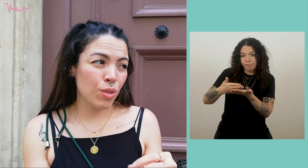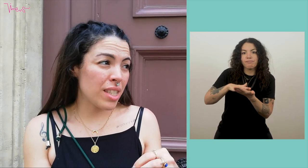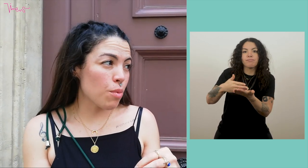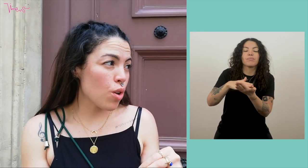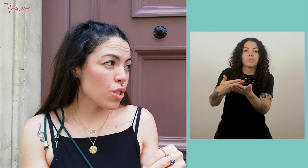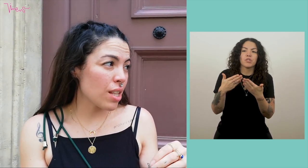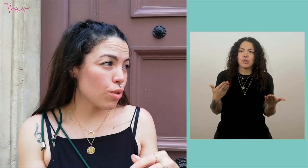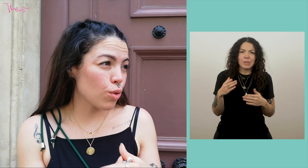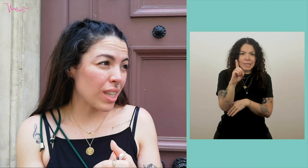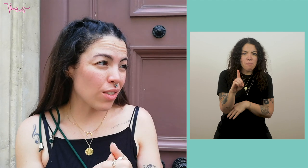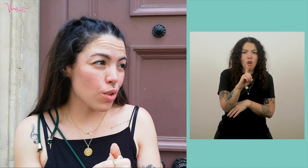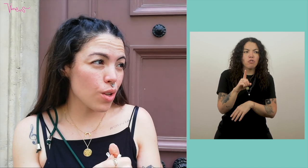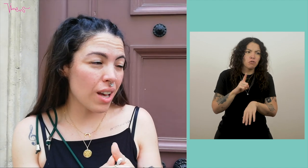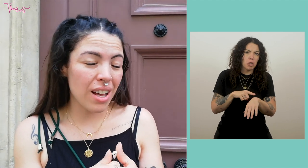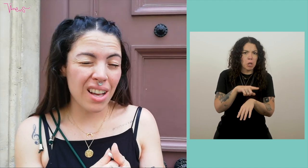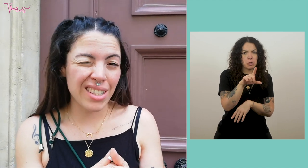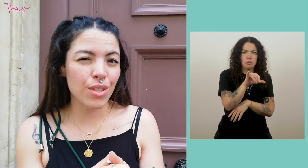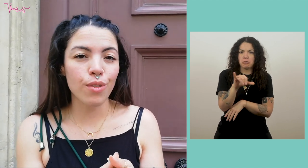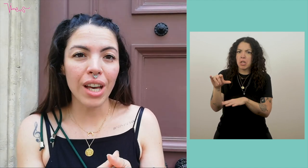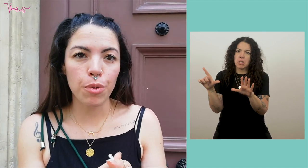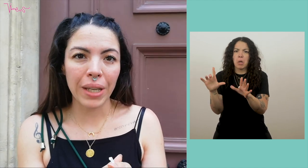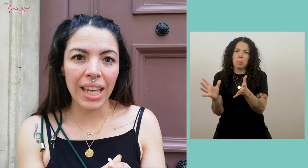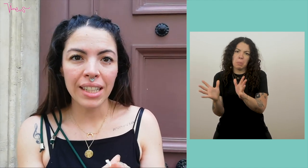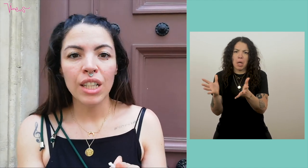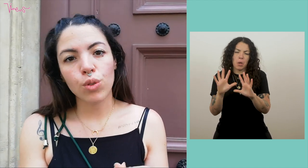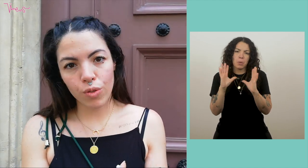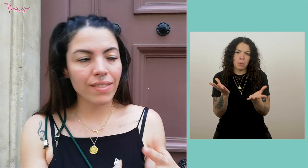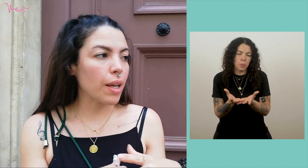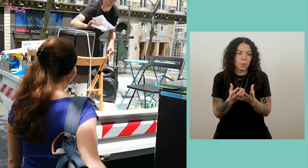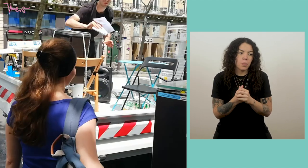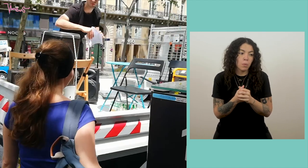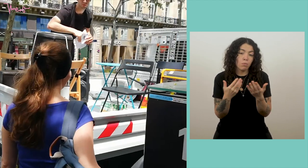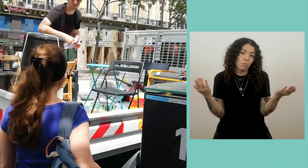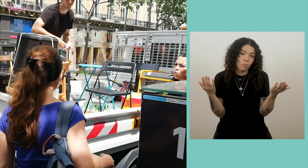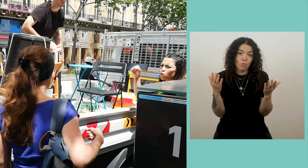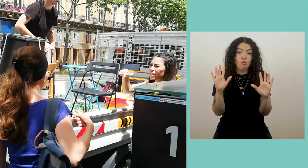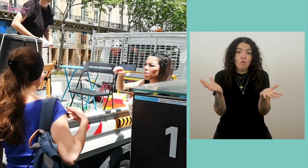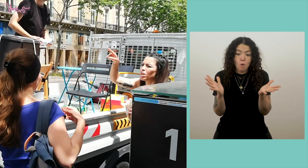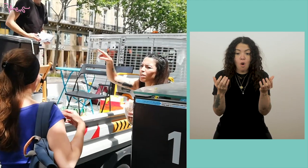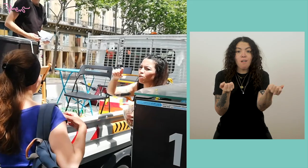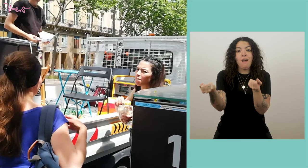It's Sunday, it lasts from 2 p.m. to 7 p.m. or so. So we are going to interpret on a sound truck.